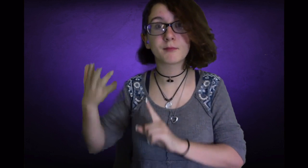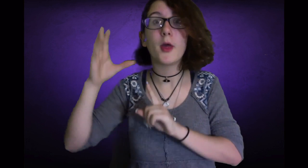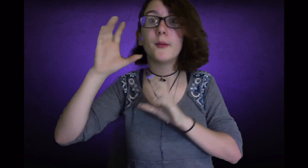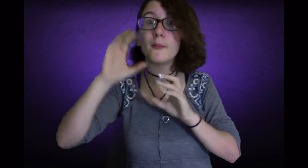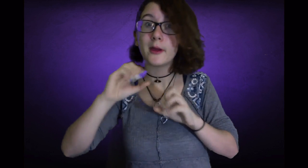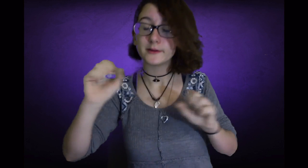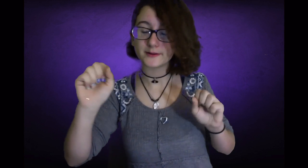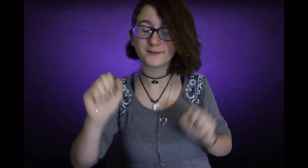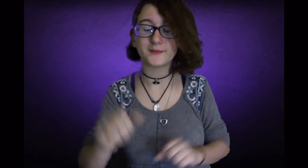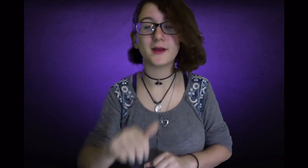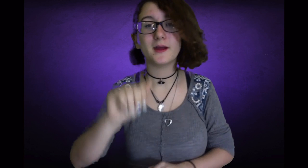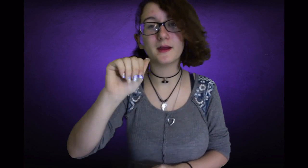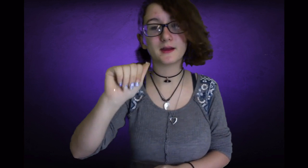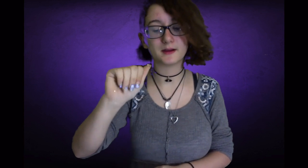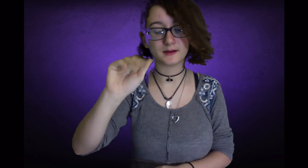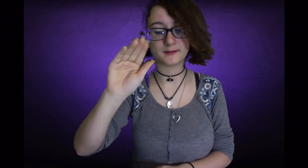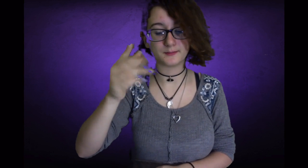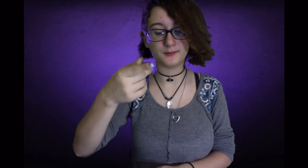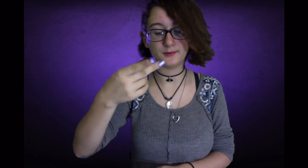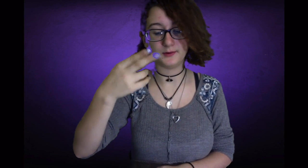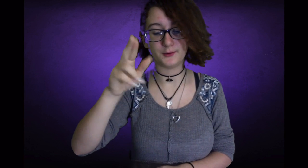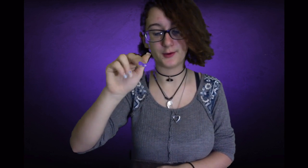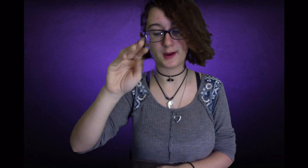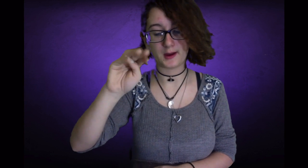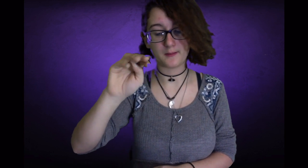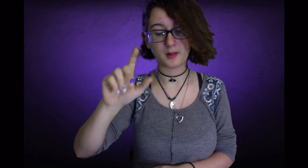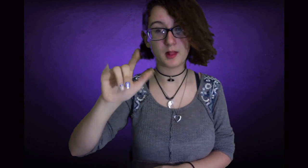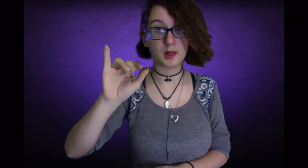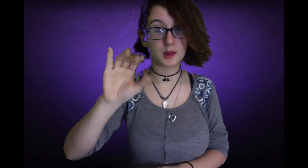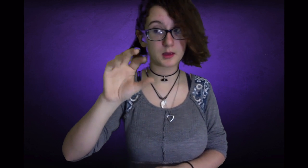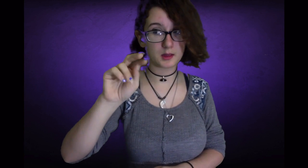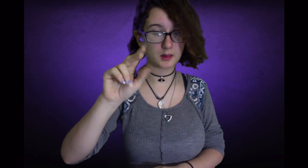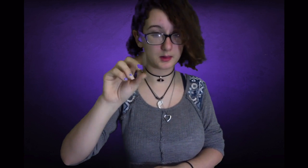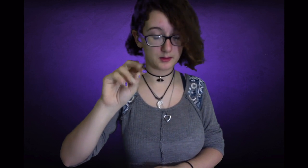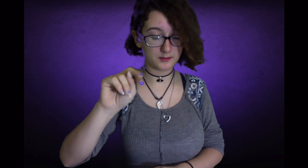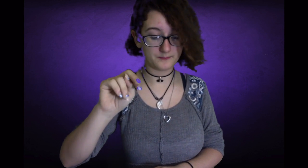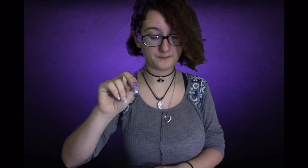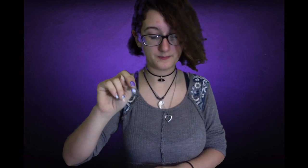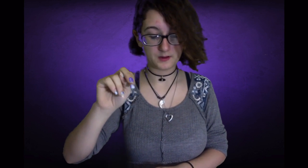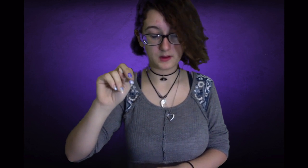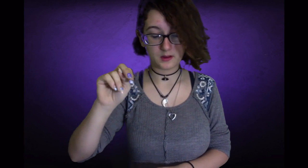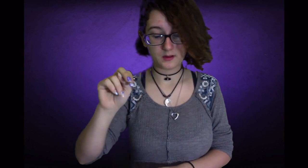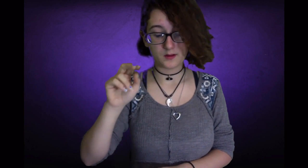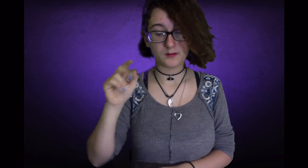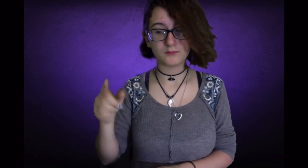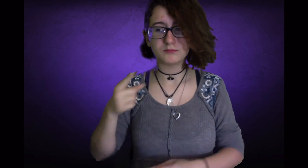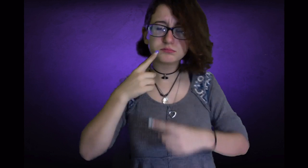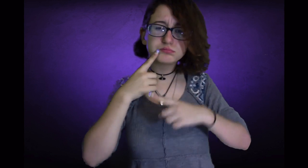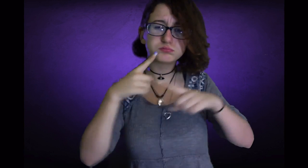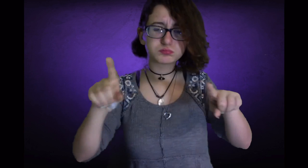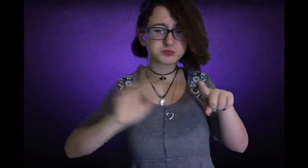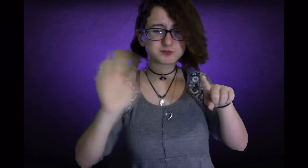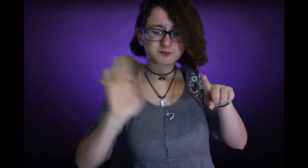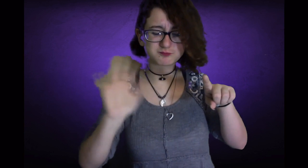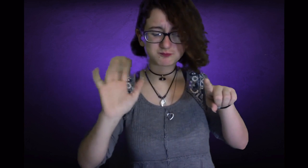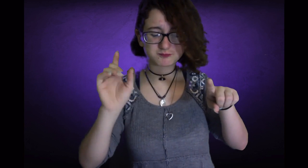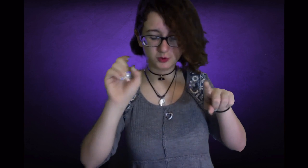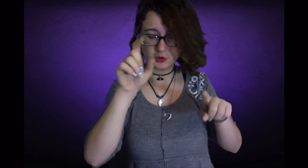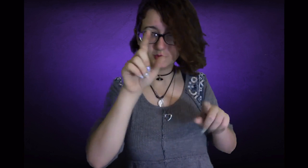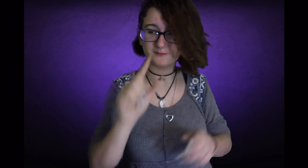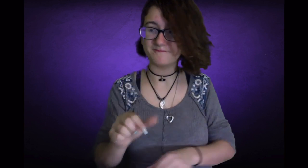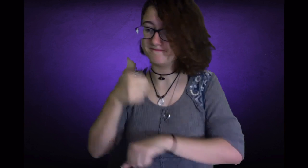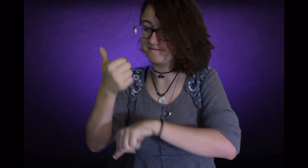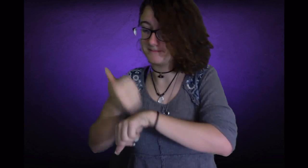Abraham Lincoln changed the date of Thanksgiving